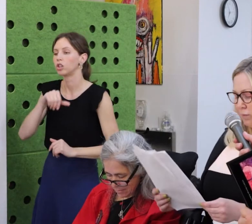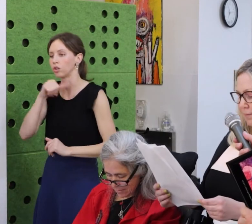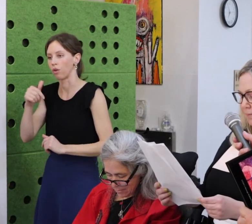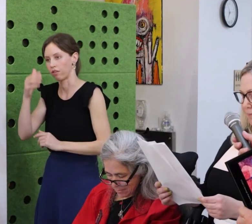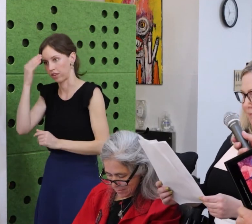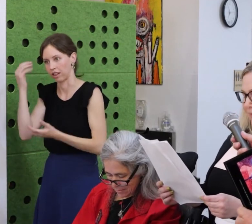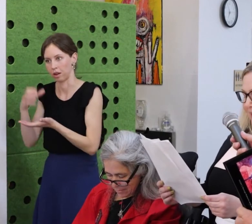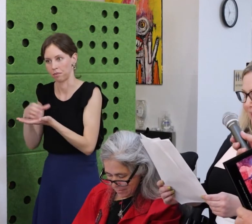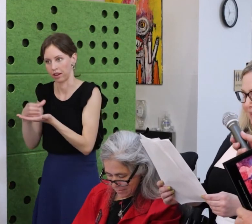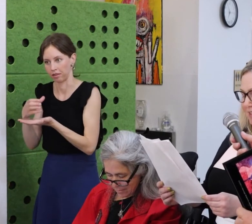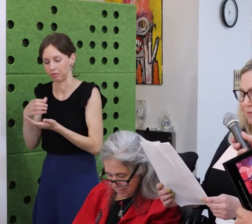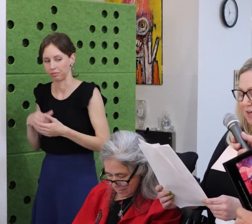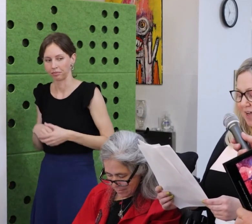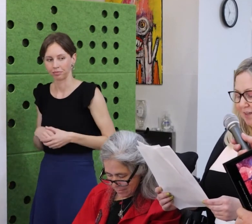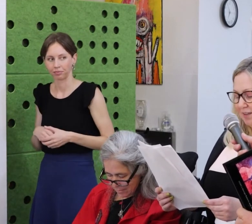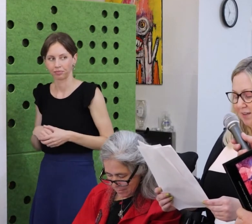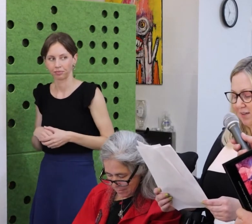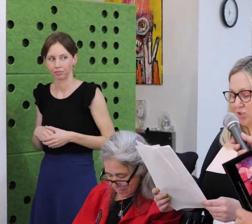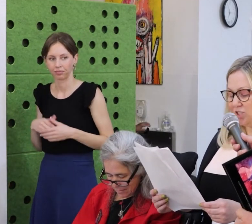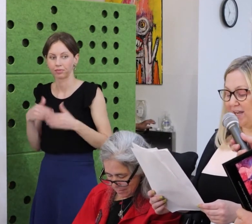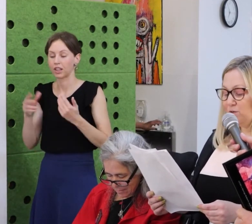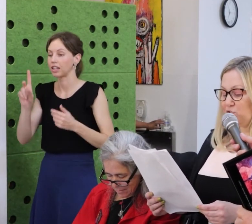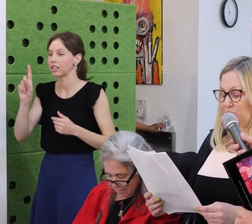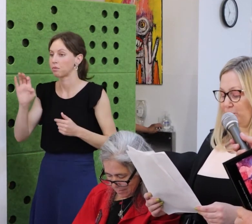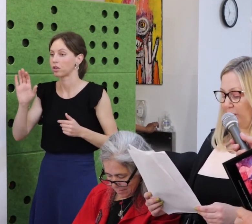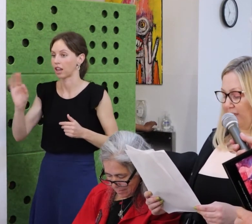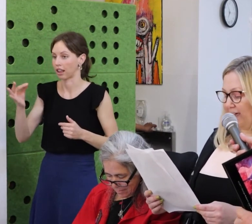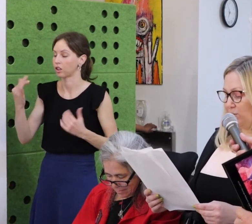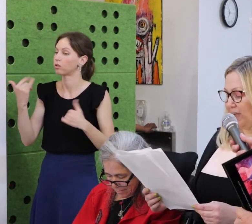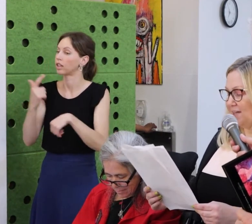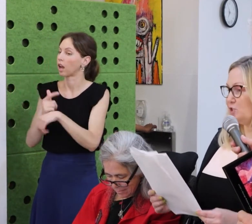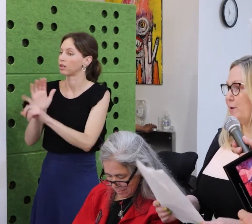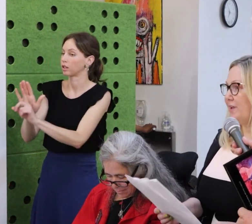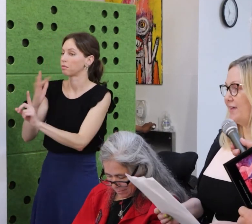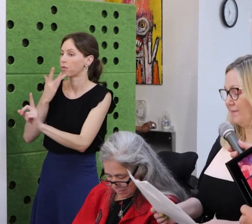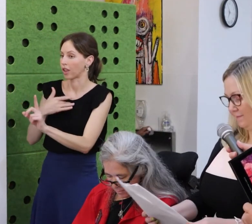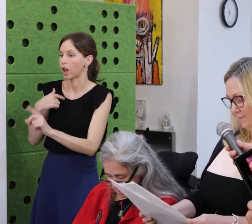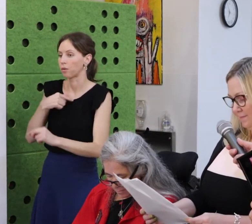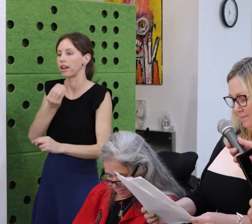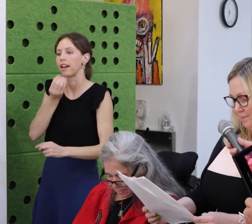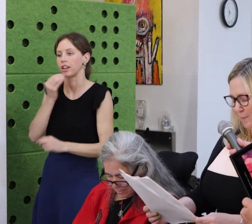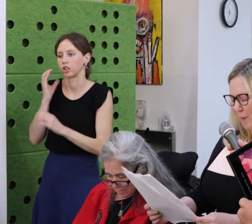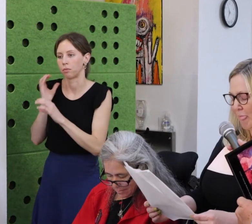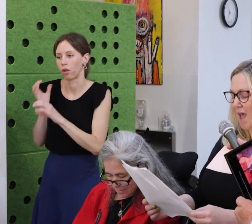this is like a PSA, put on a mask, stay inside. This really sucks.